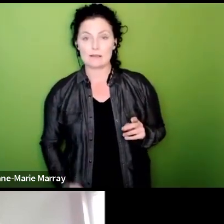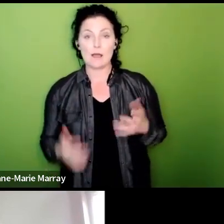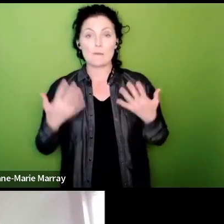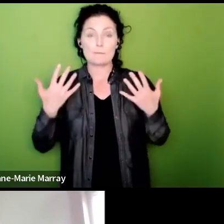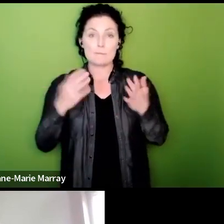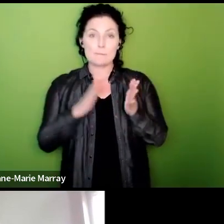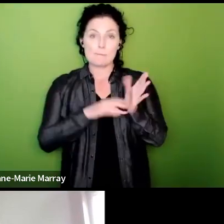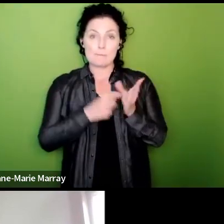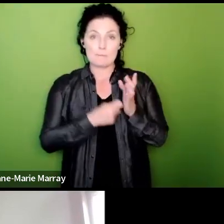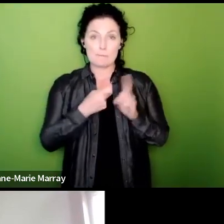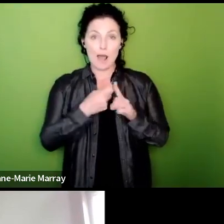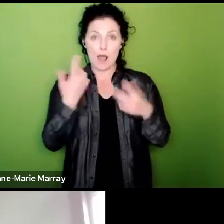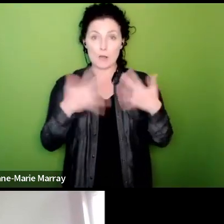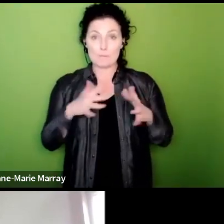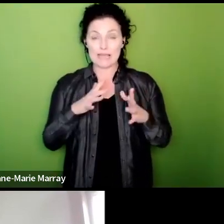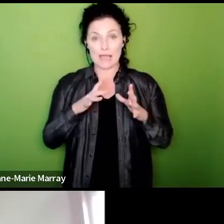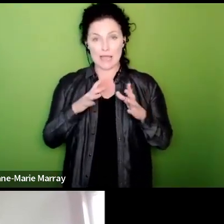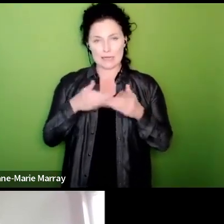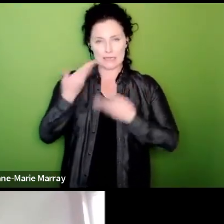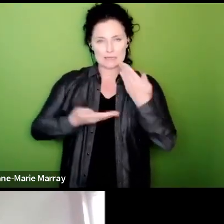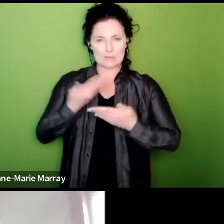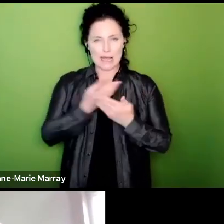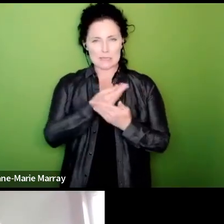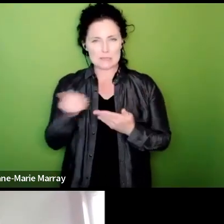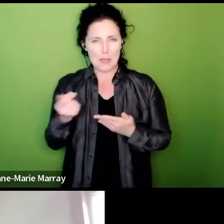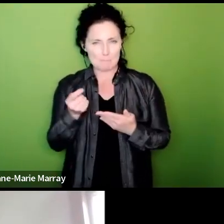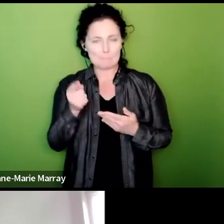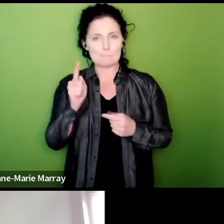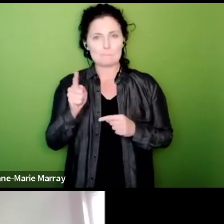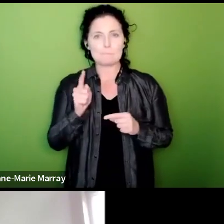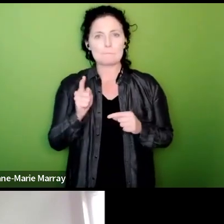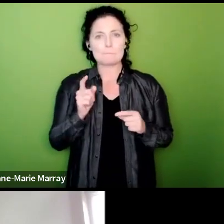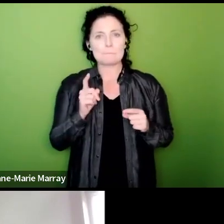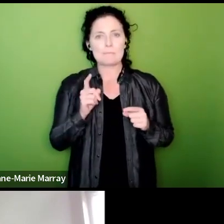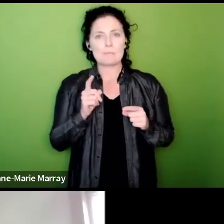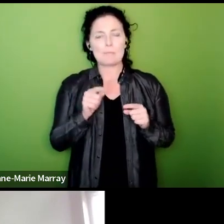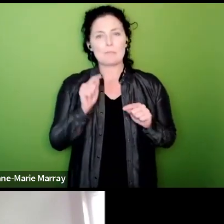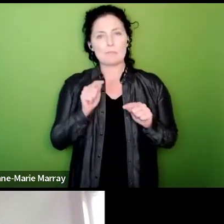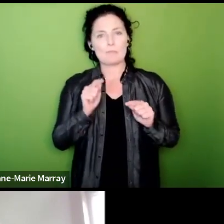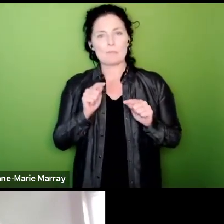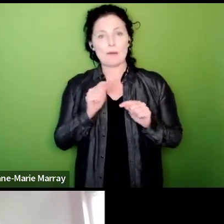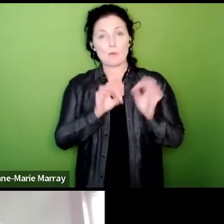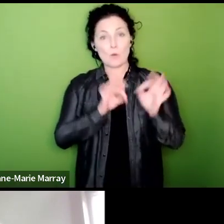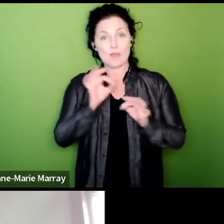be helpful Mark some of the most of the ones that have been repeated the most for me to bring you